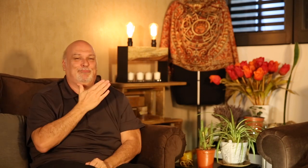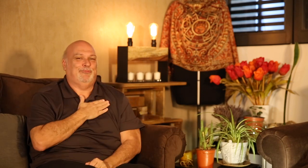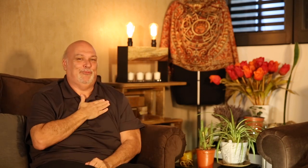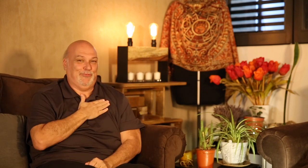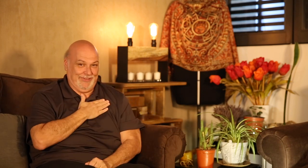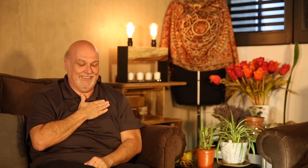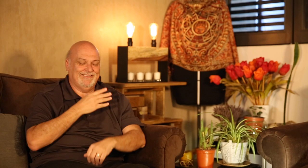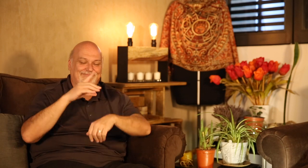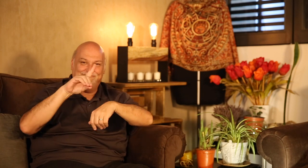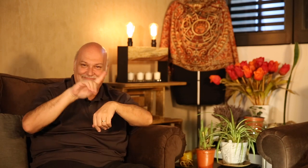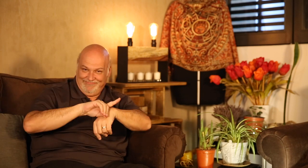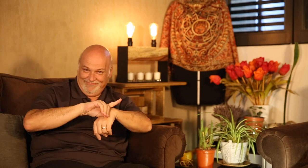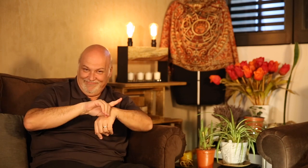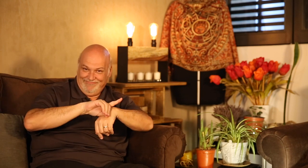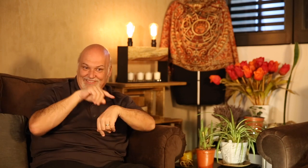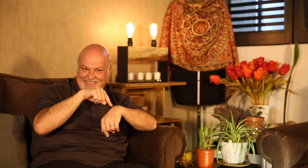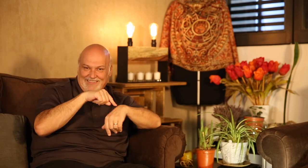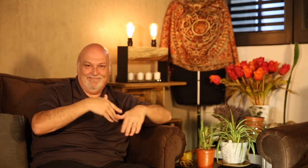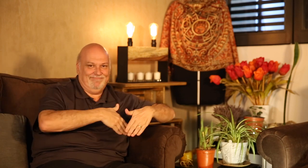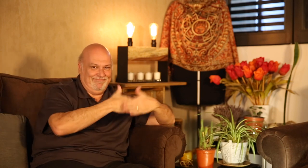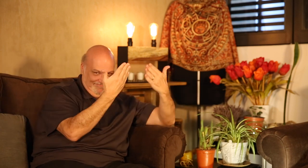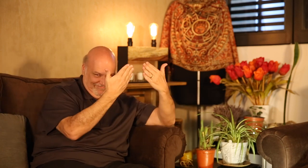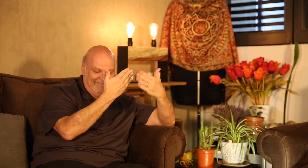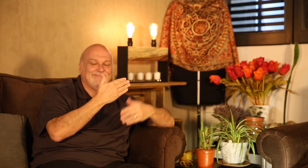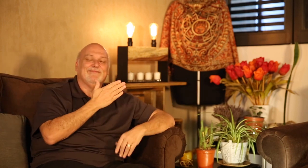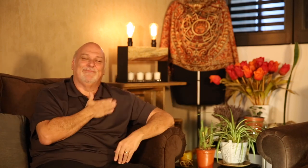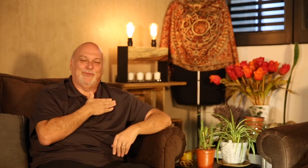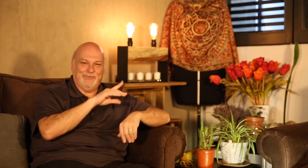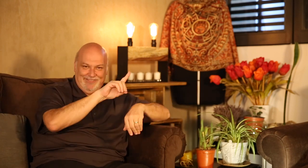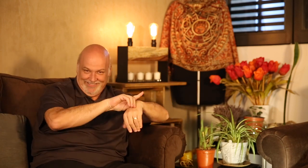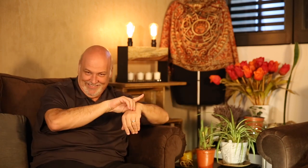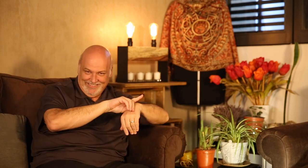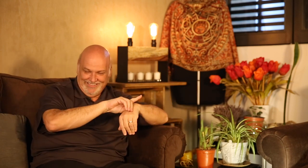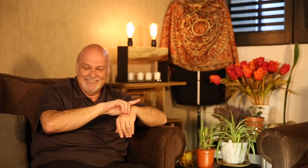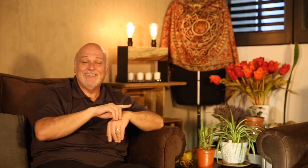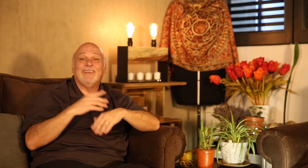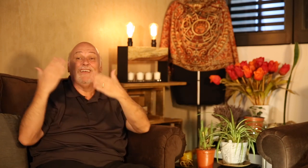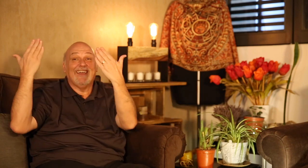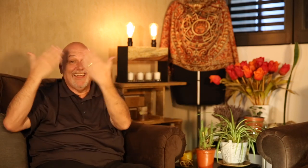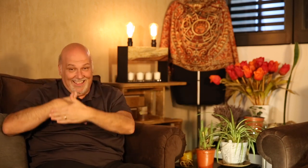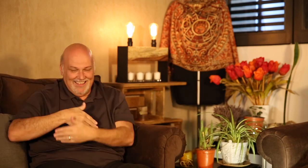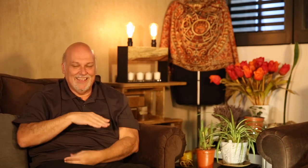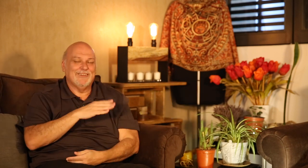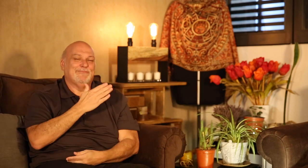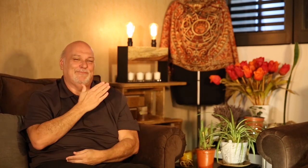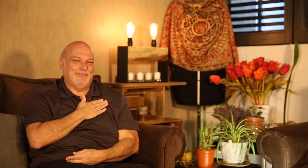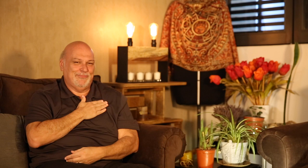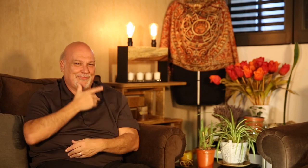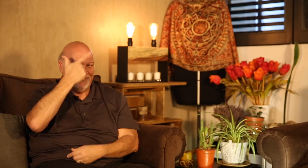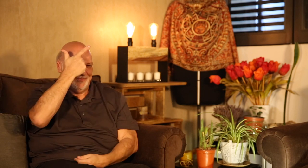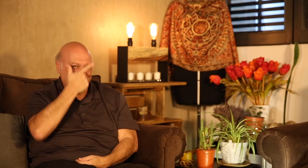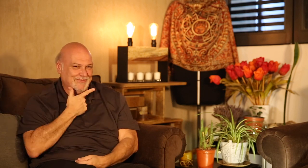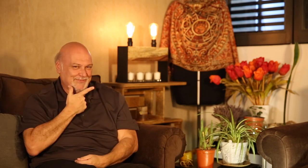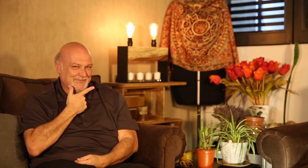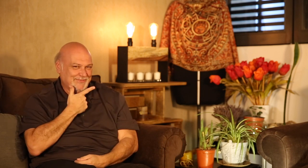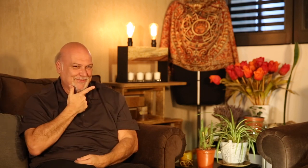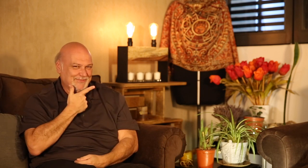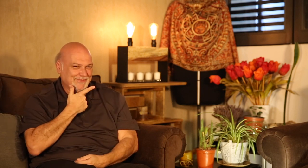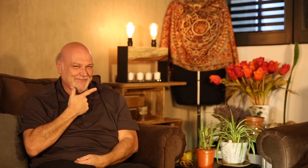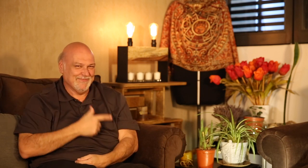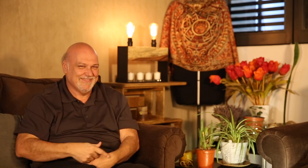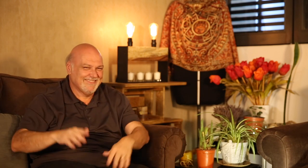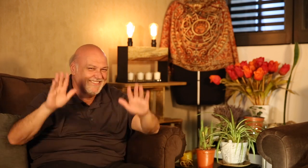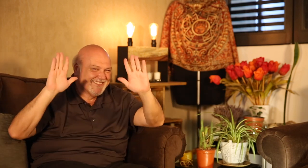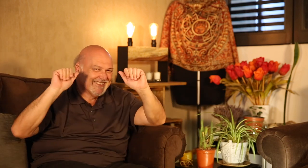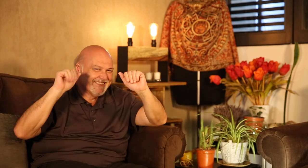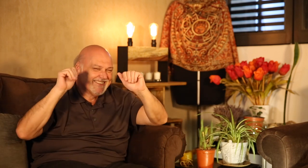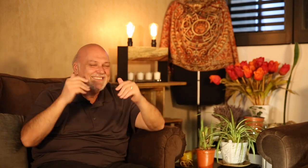'good morning' like this, and 'good night' like this.